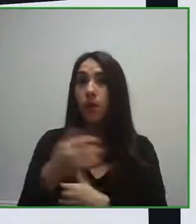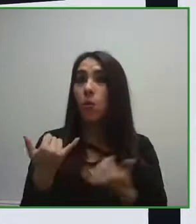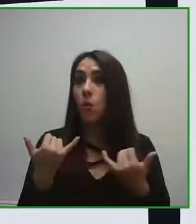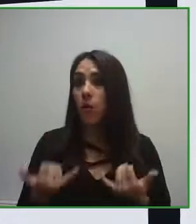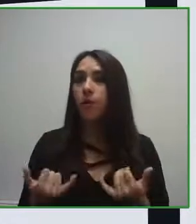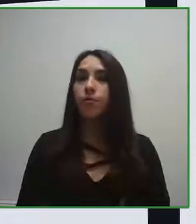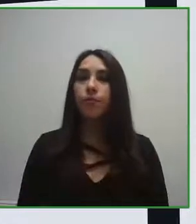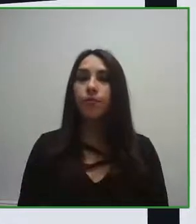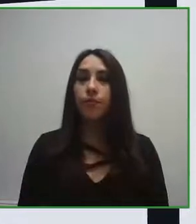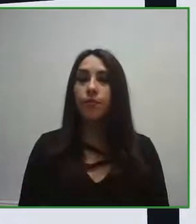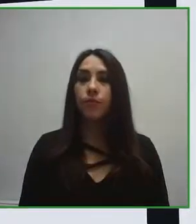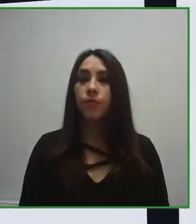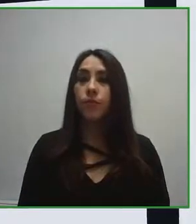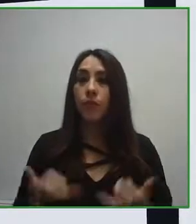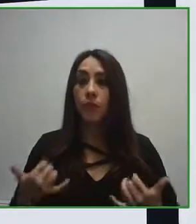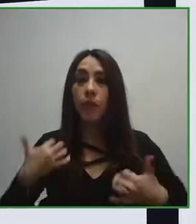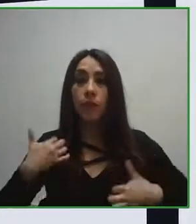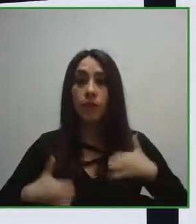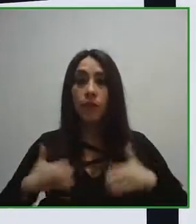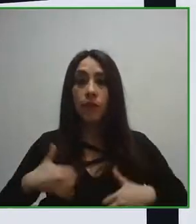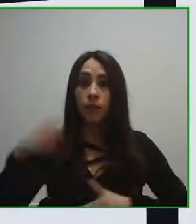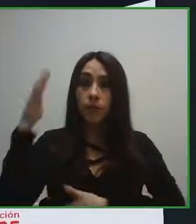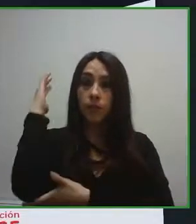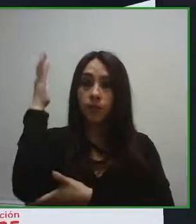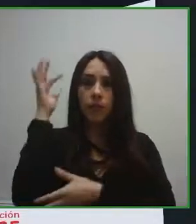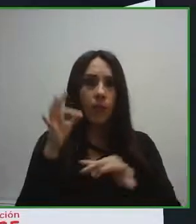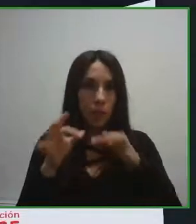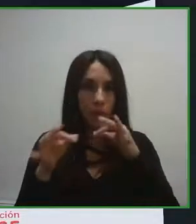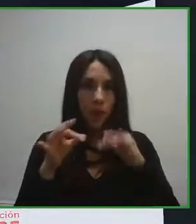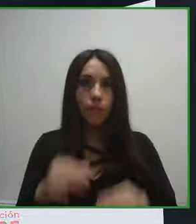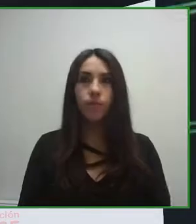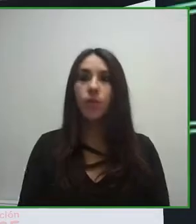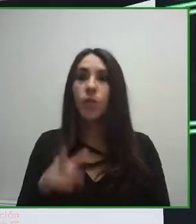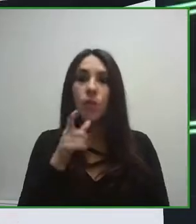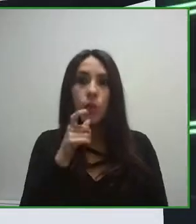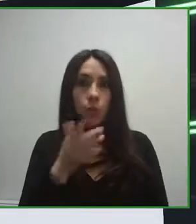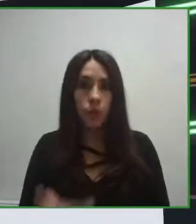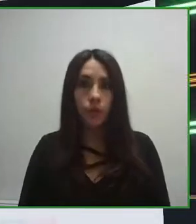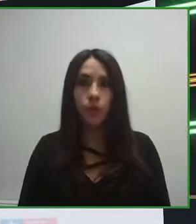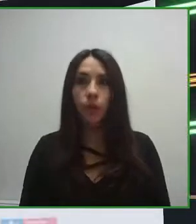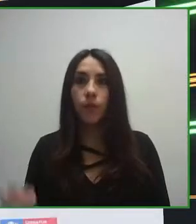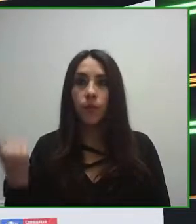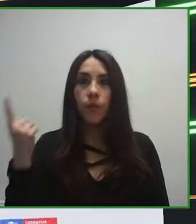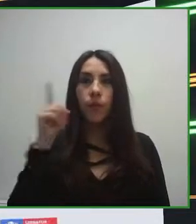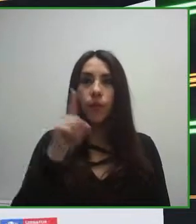How it is, Andrés. For this session we will have the moderation of Pablo Lecuona founder of